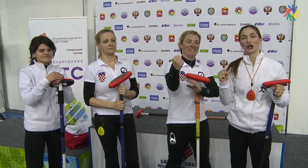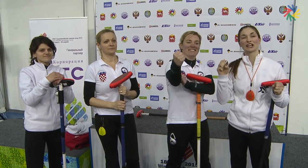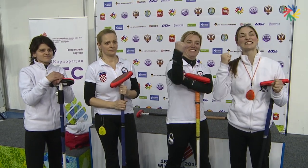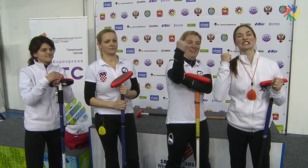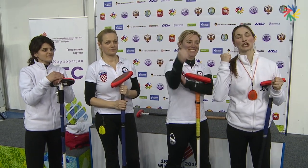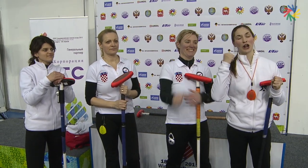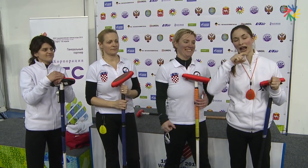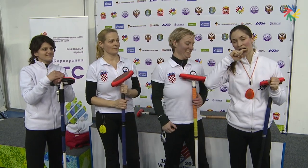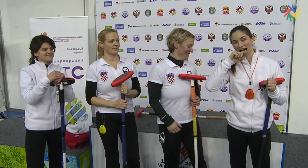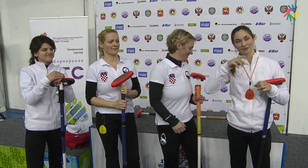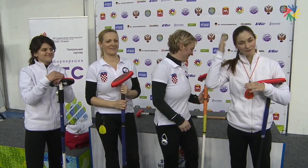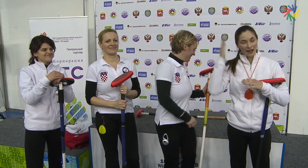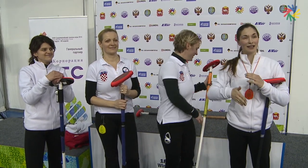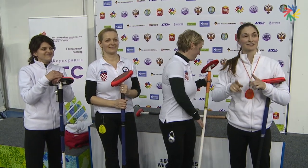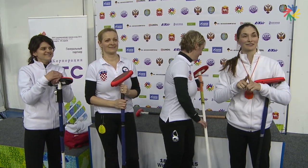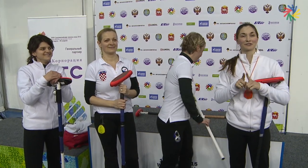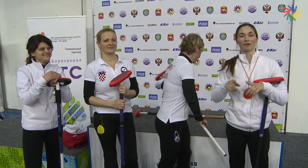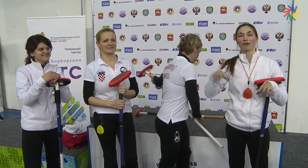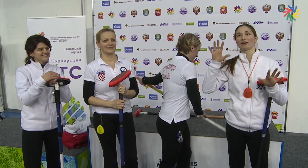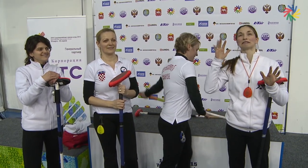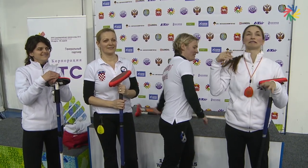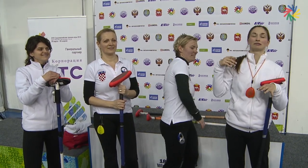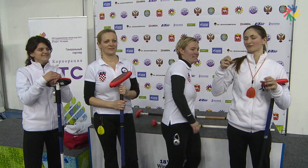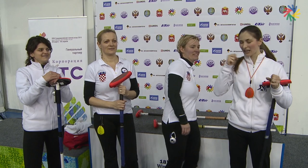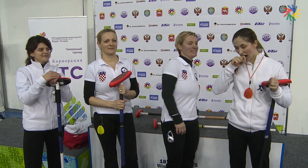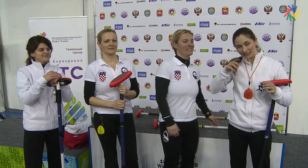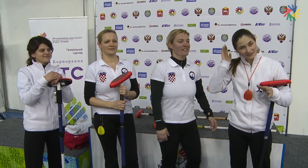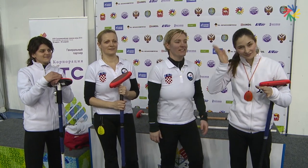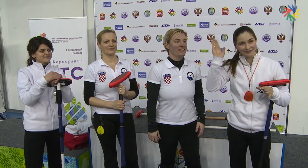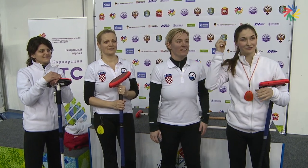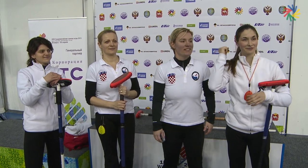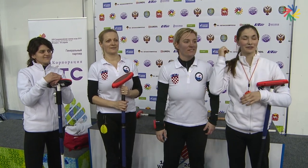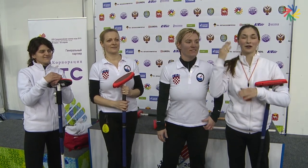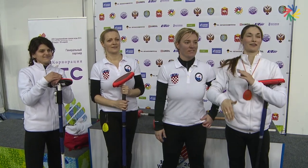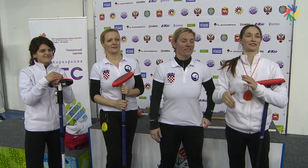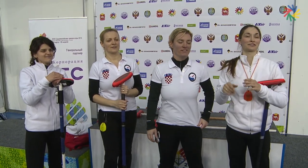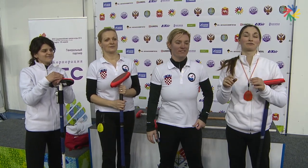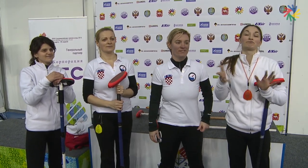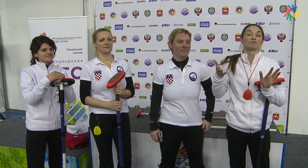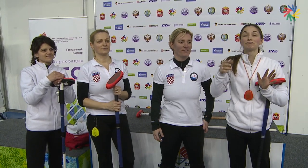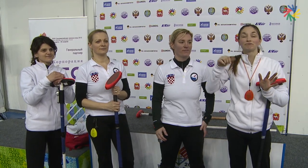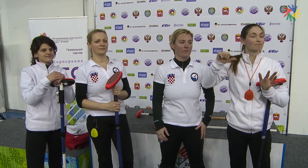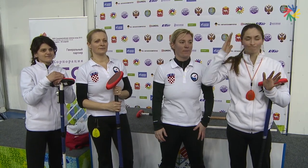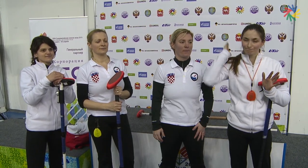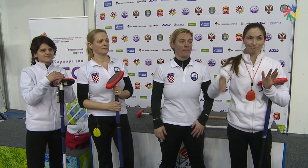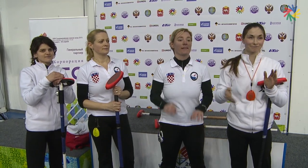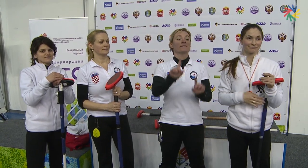Our coach is very strict, encouraging, and pushes us to perform at our full ability whether we win or lose.